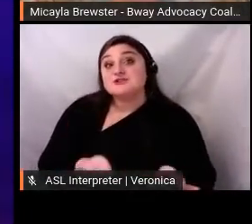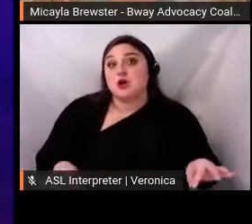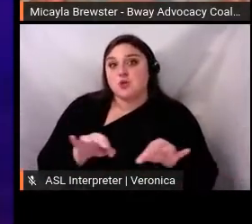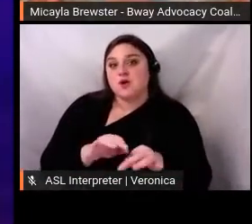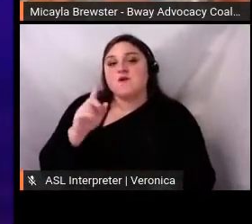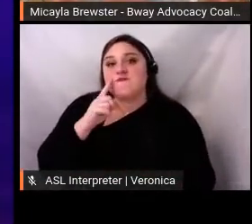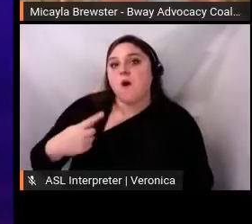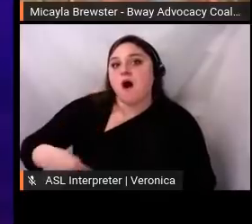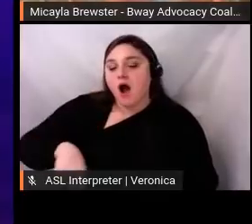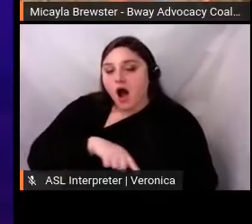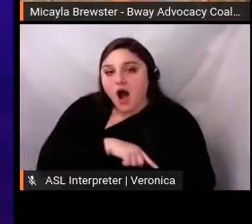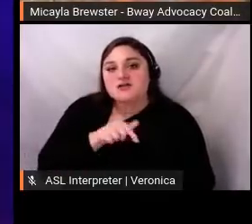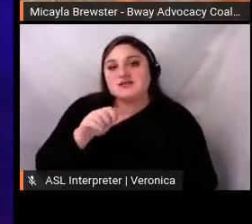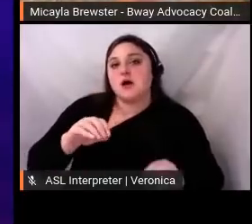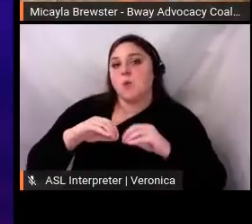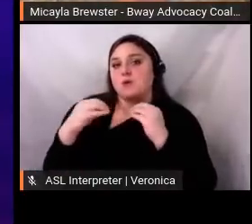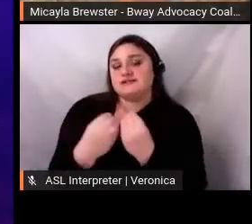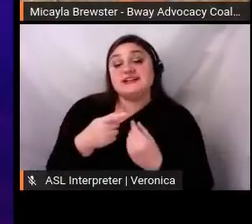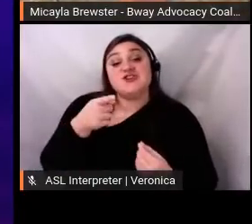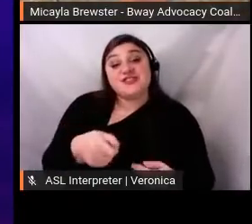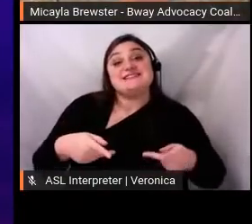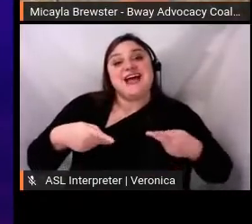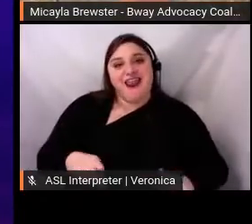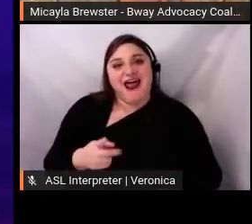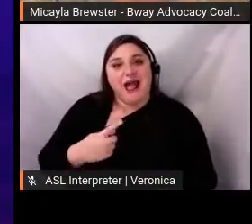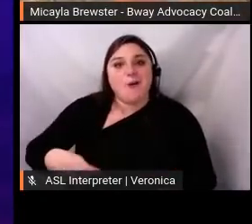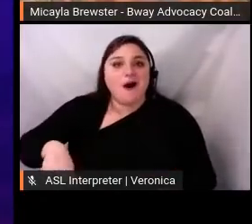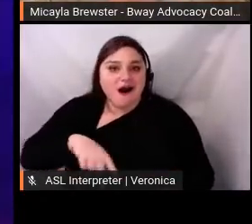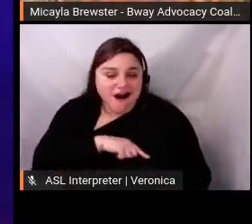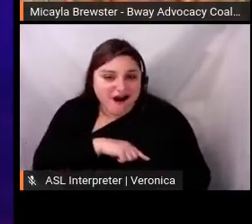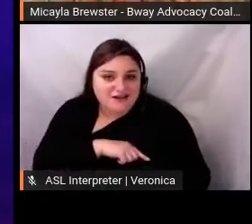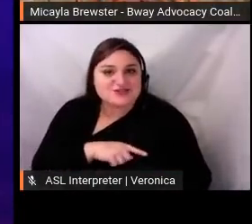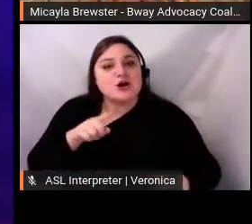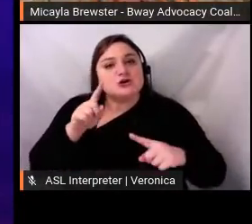we were able to provide people with a way to reflect personally,